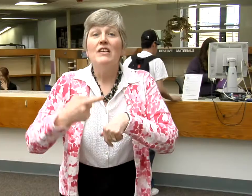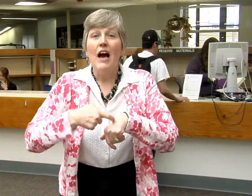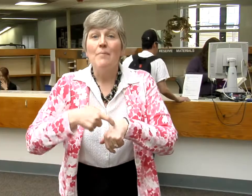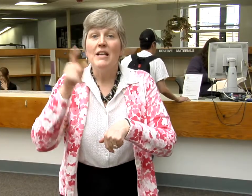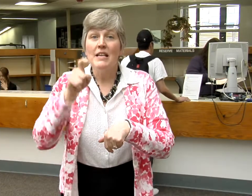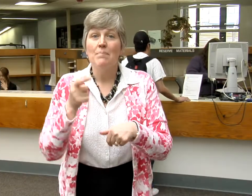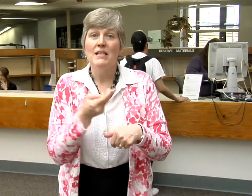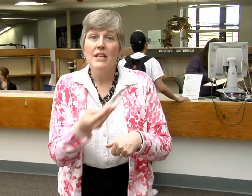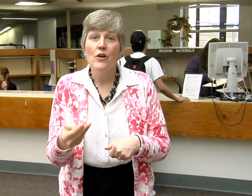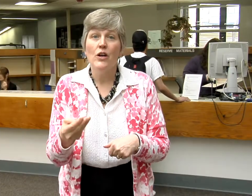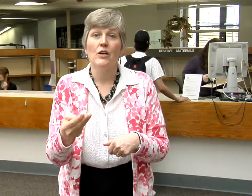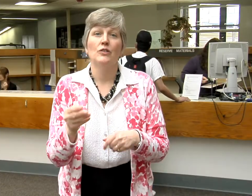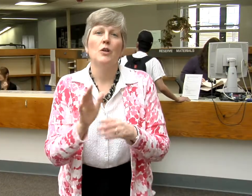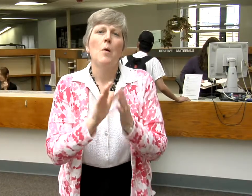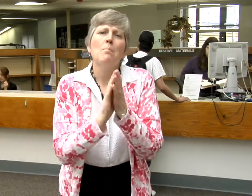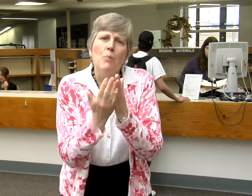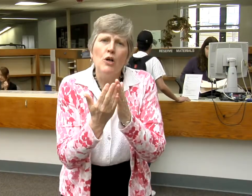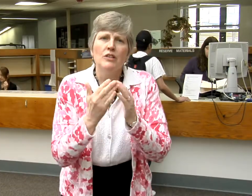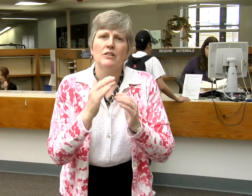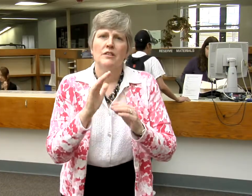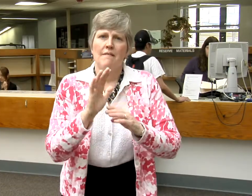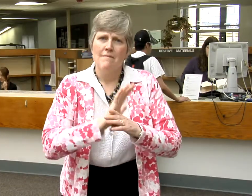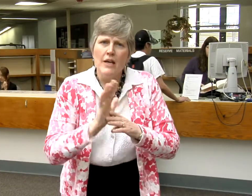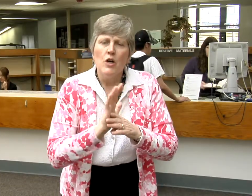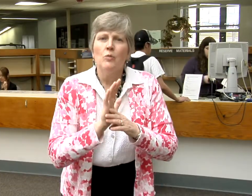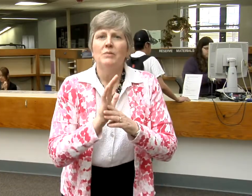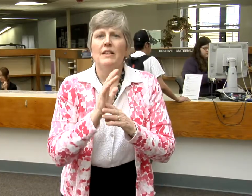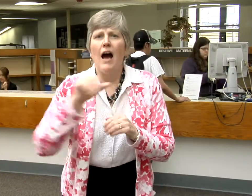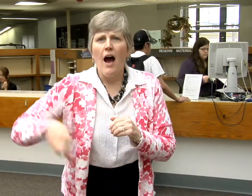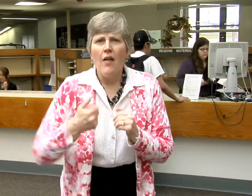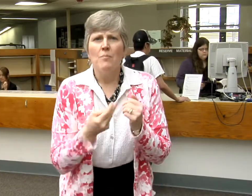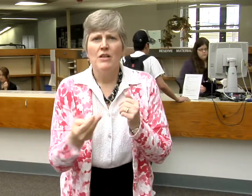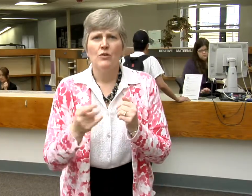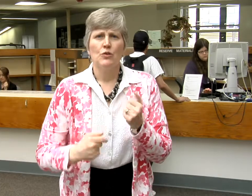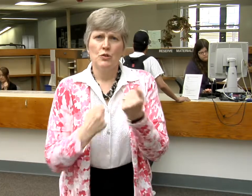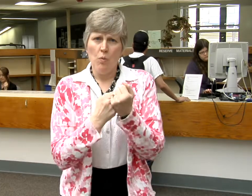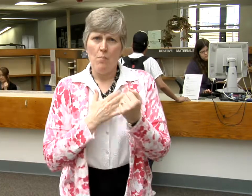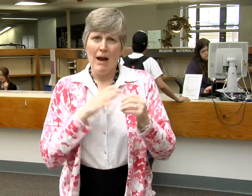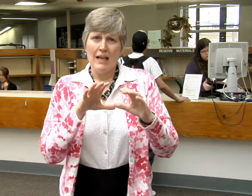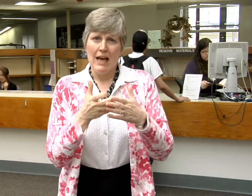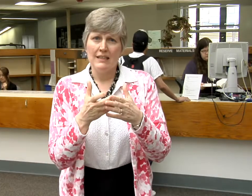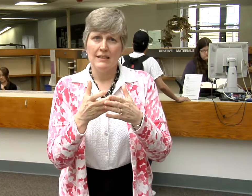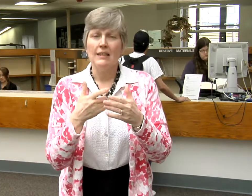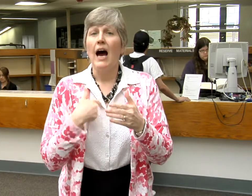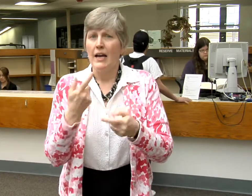Every time I need materials, books, videos, and other materials to support my classes,